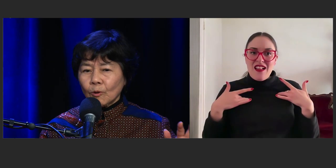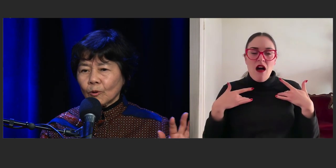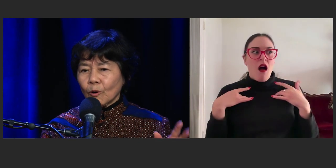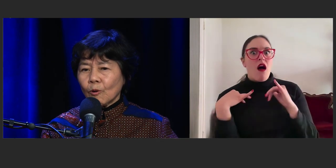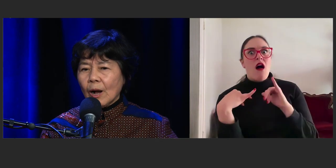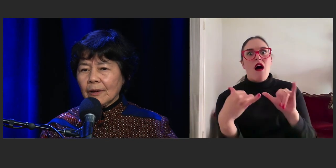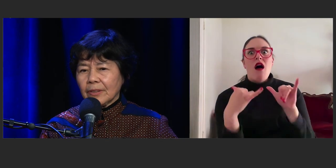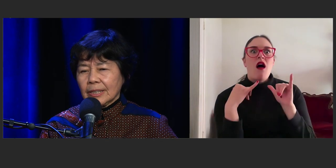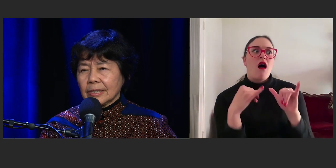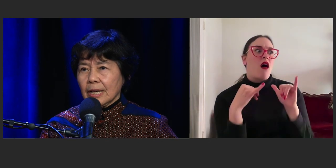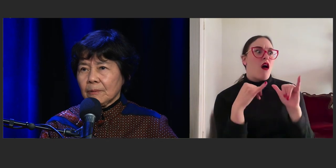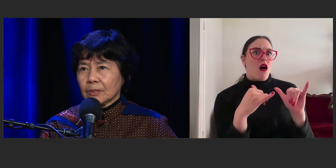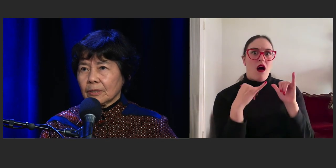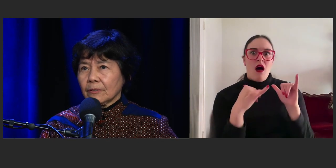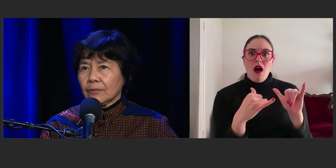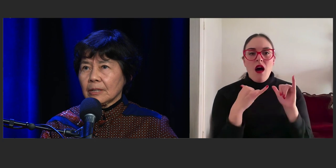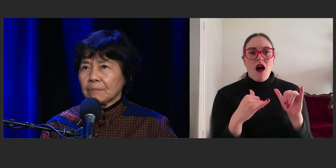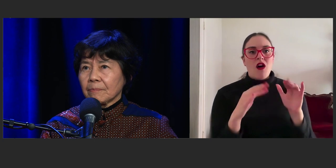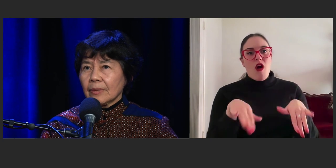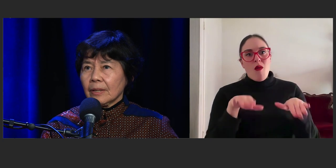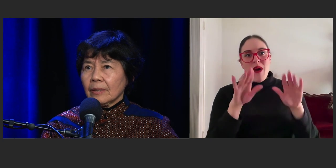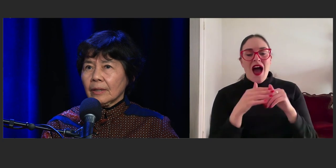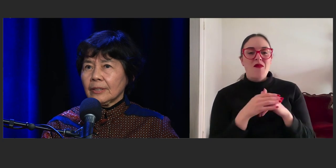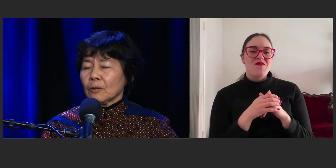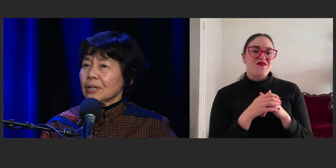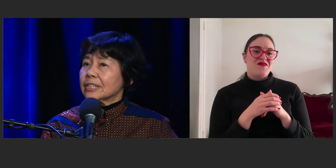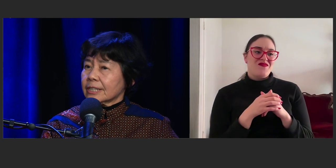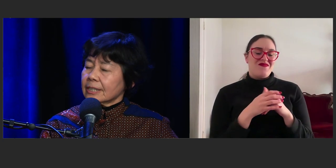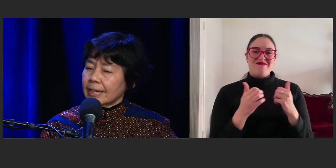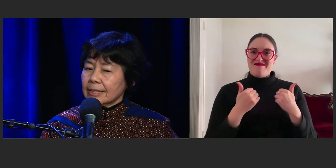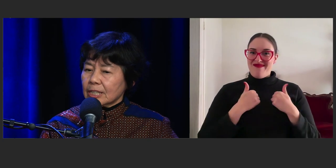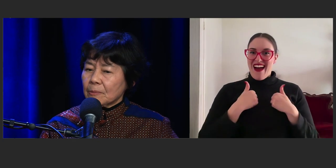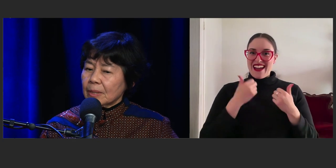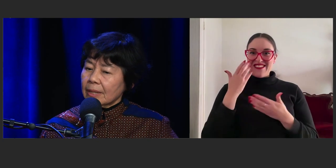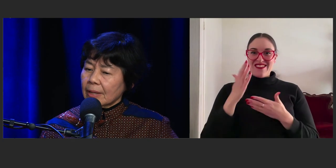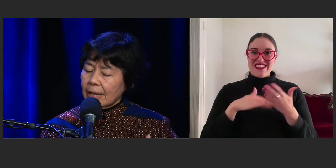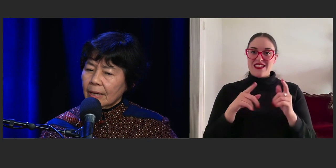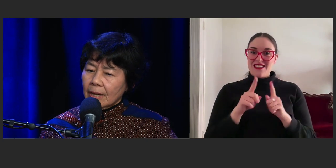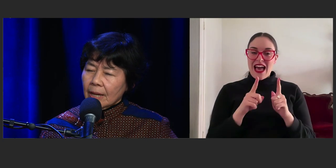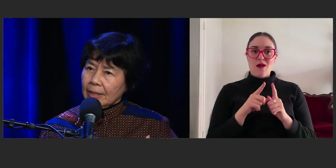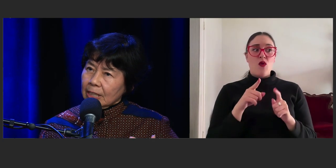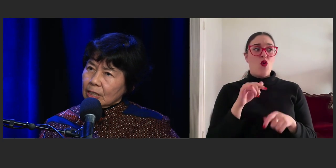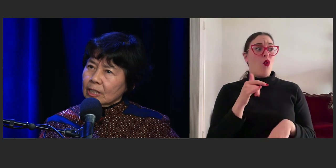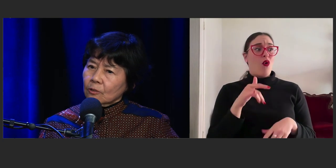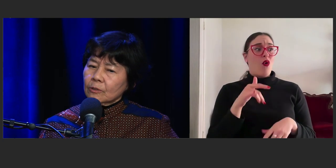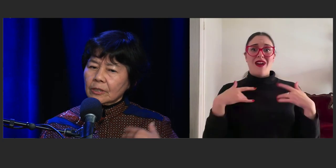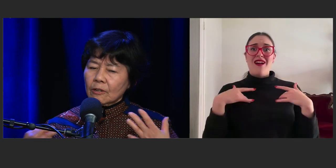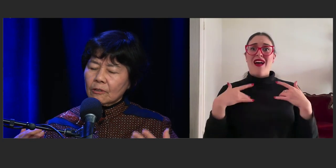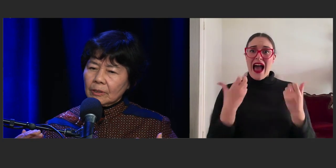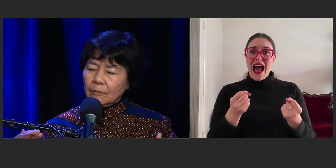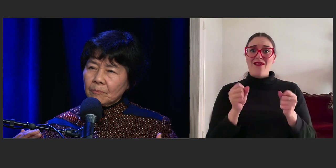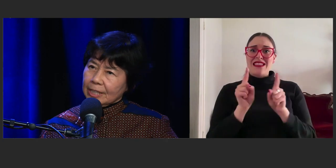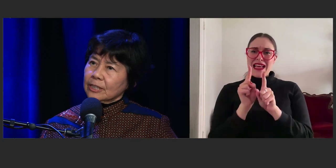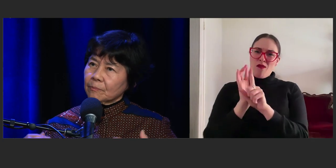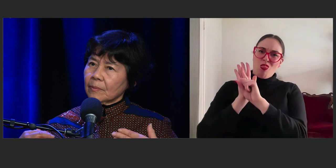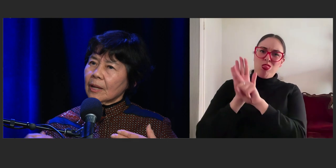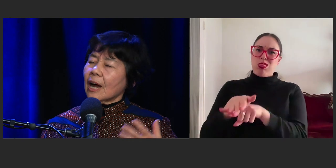or have that same sort of prejudice against them. And then it also makes them,